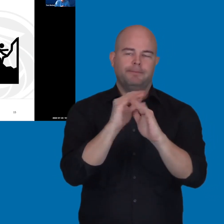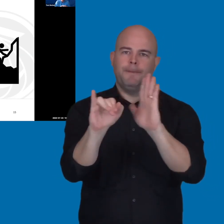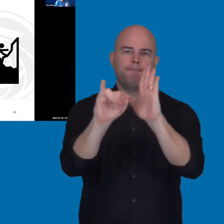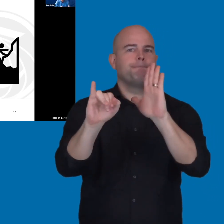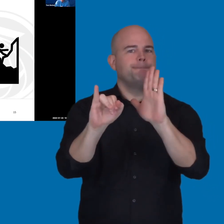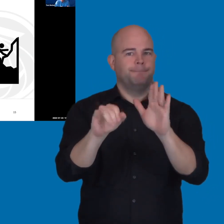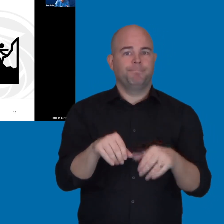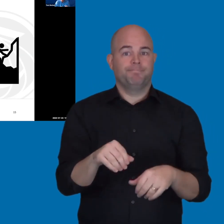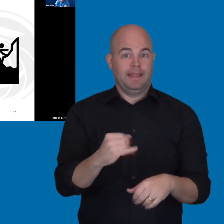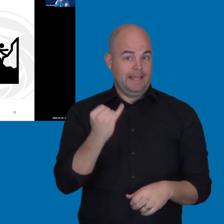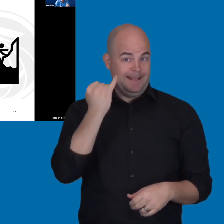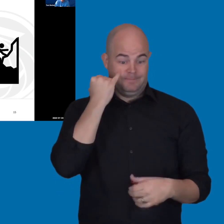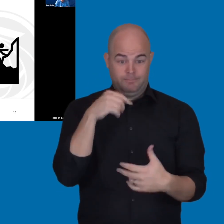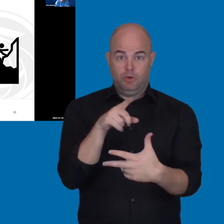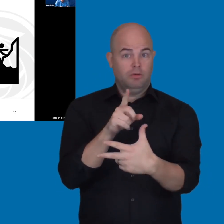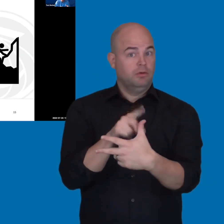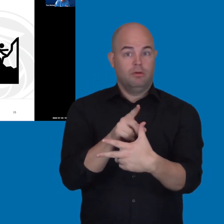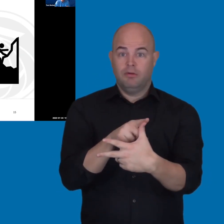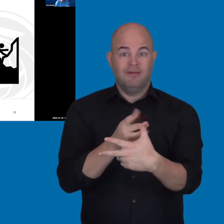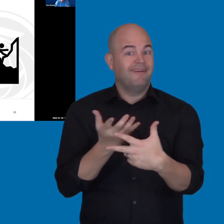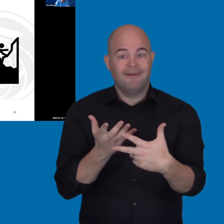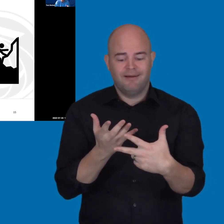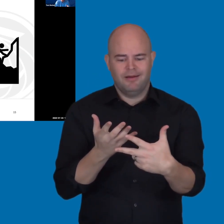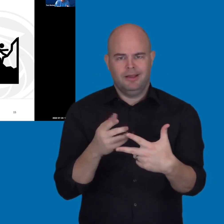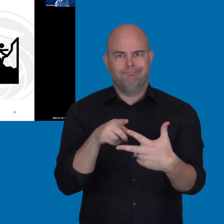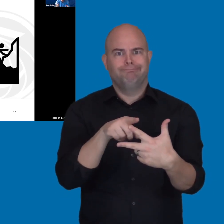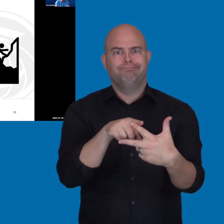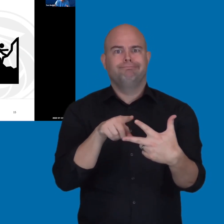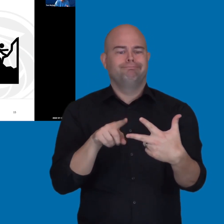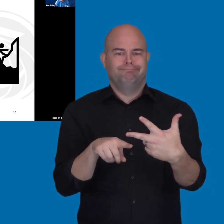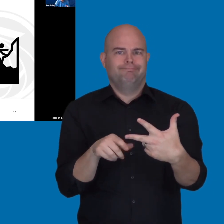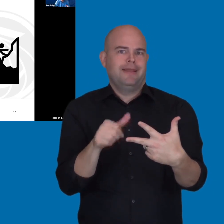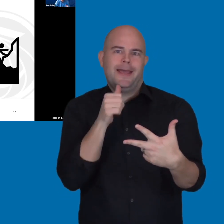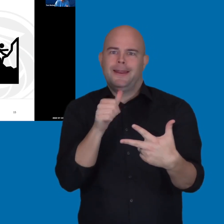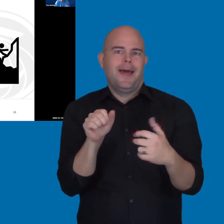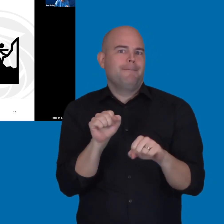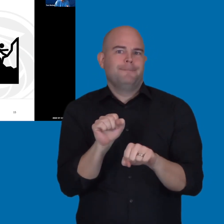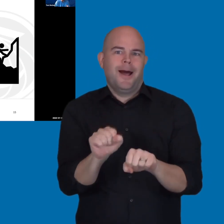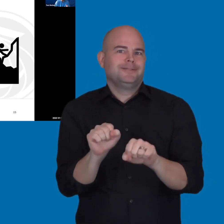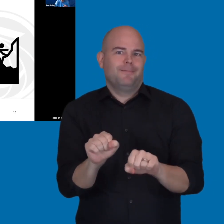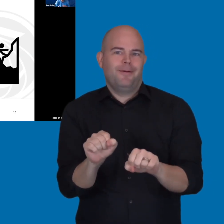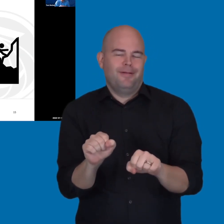That's really critical because without meeting that first goal, the other two goals are just not possible.